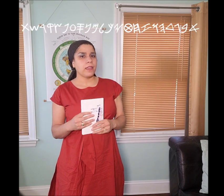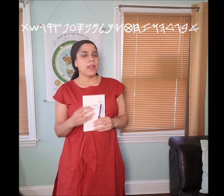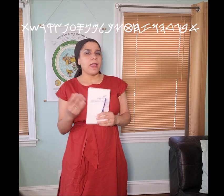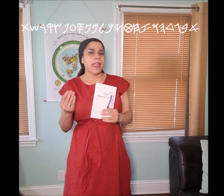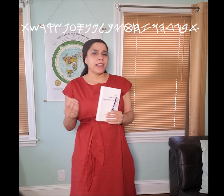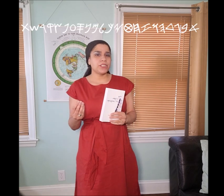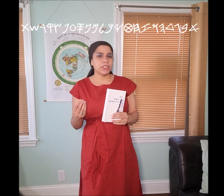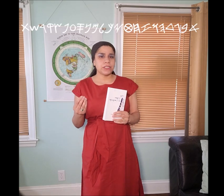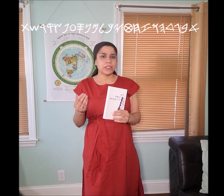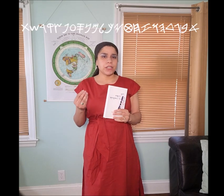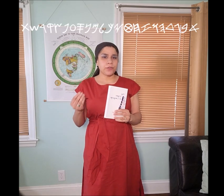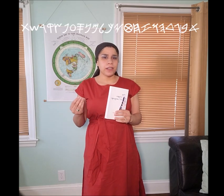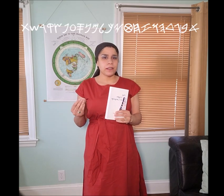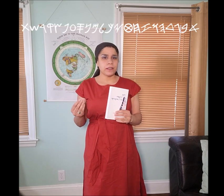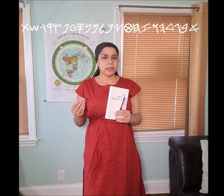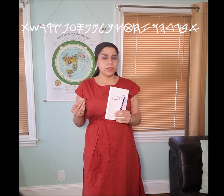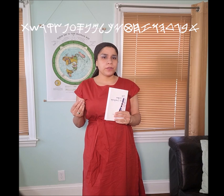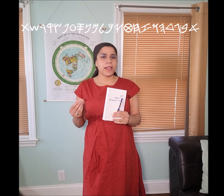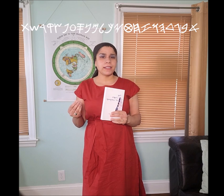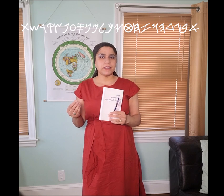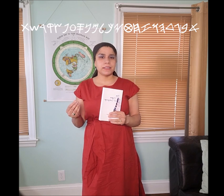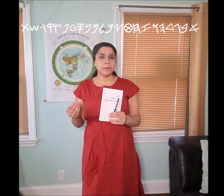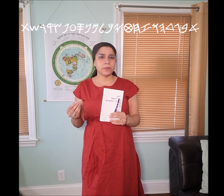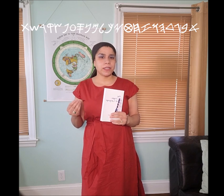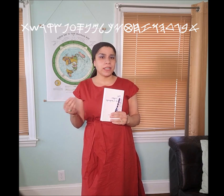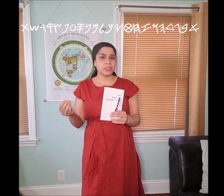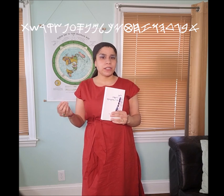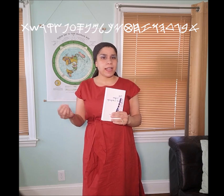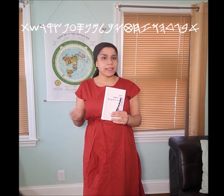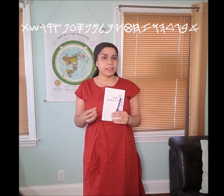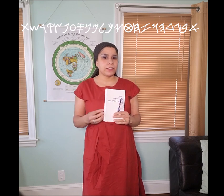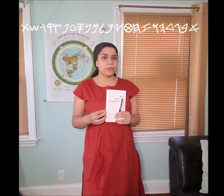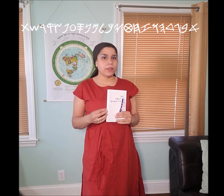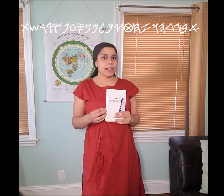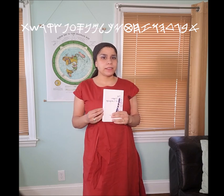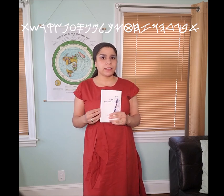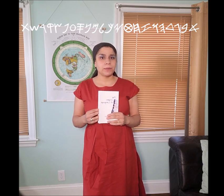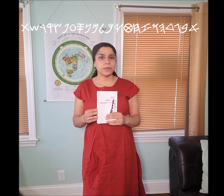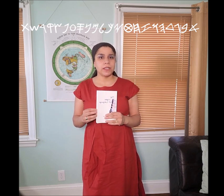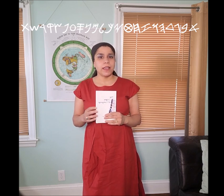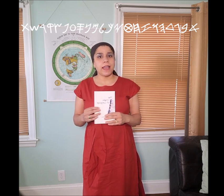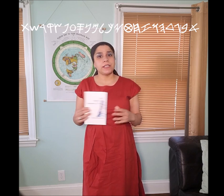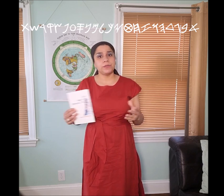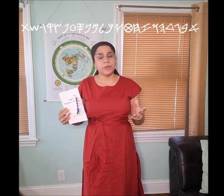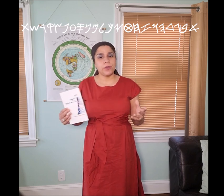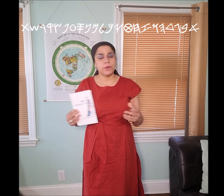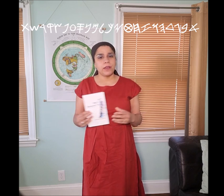okay Ancient Greek utilized these symbols, Ancient Latin utilizes symbols, as you know